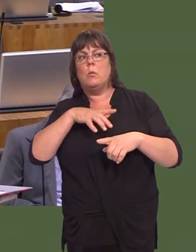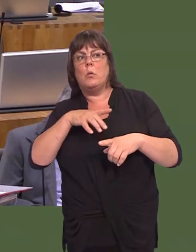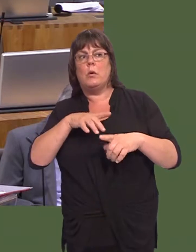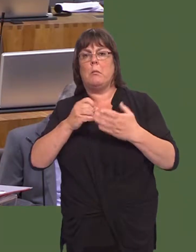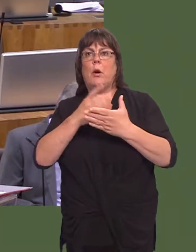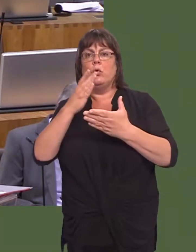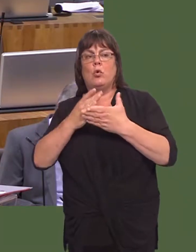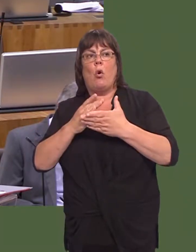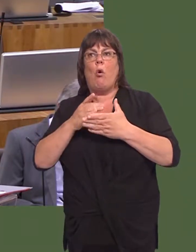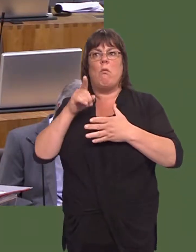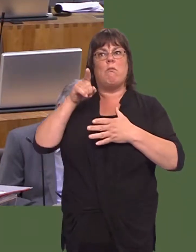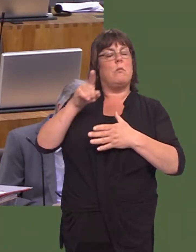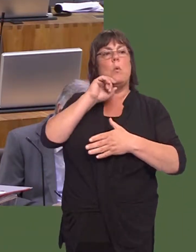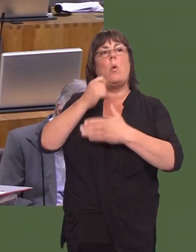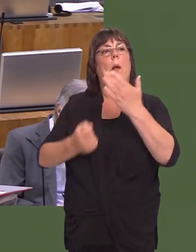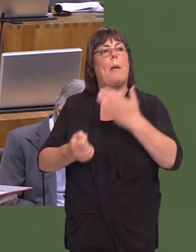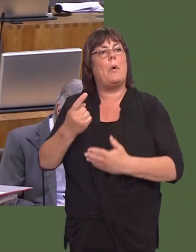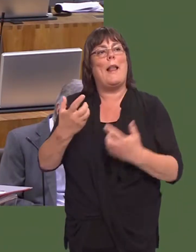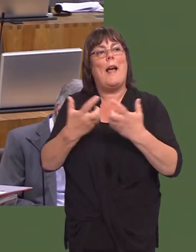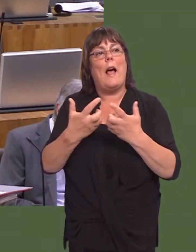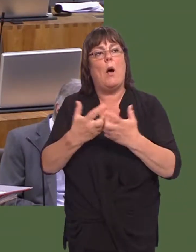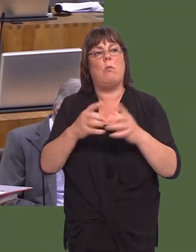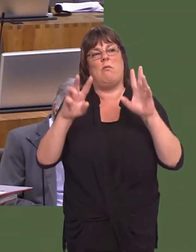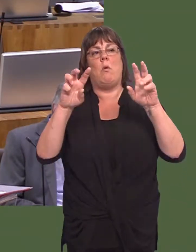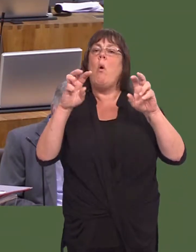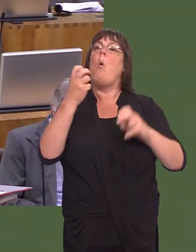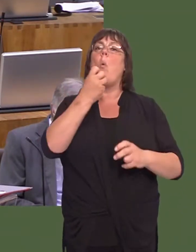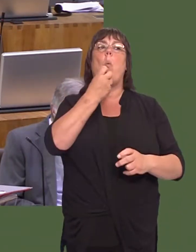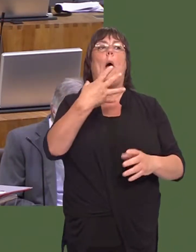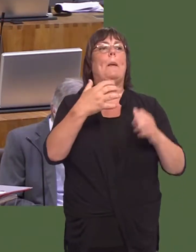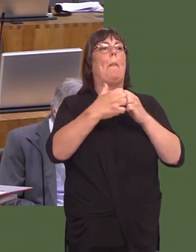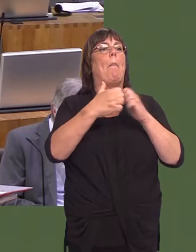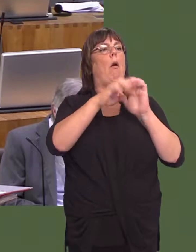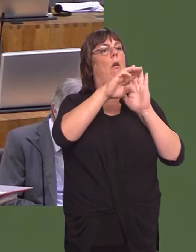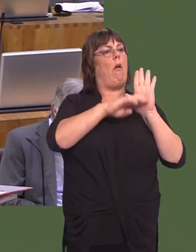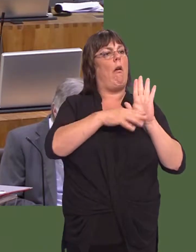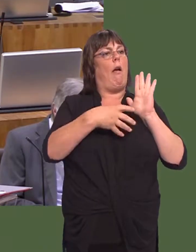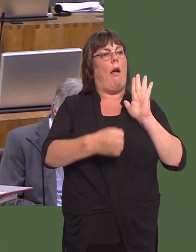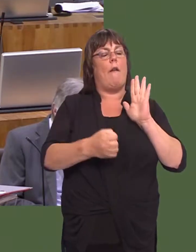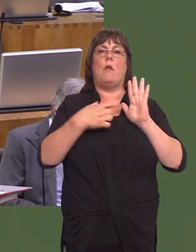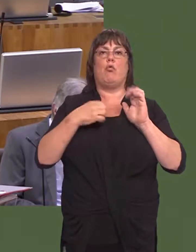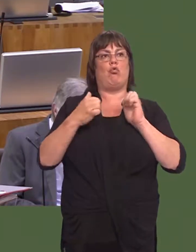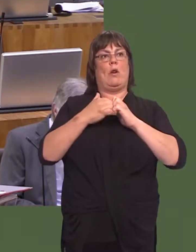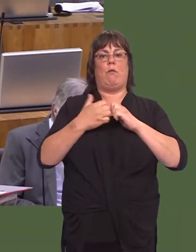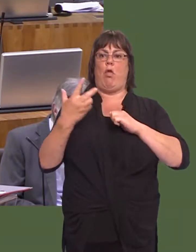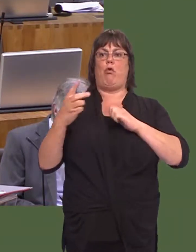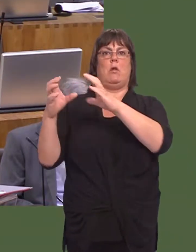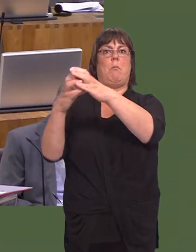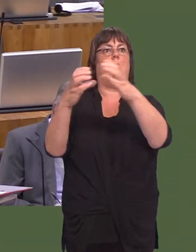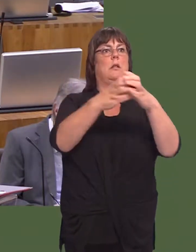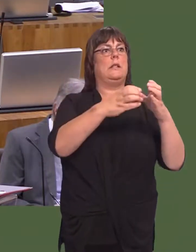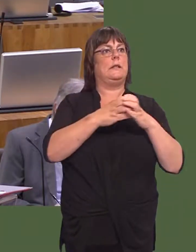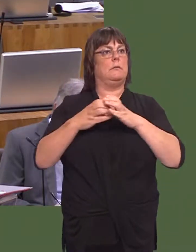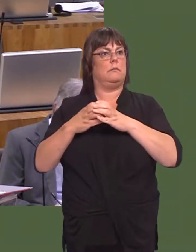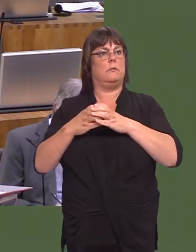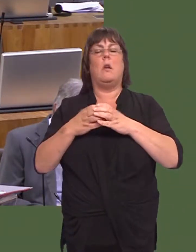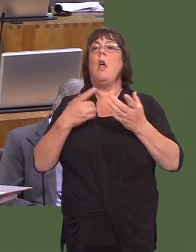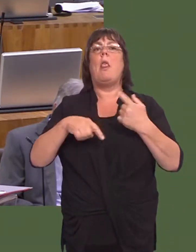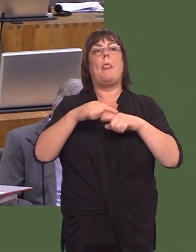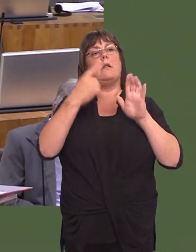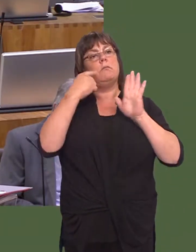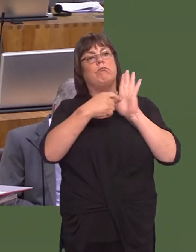wedi cael ei gytuno rhwng tair plaid yn y lle hwn, ac, i fi, mae hynnyín dangos y cyfeiriad